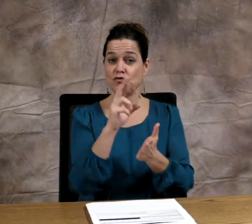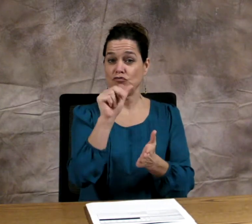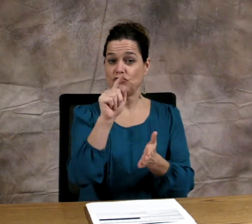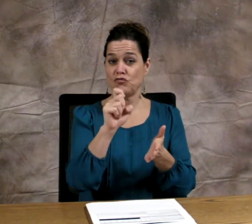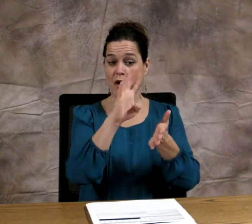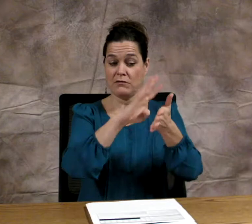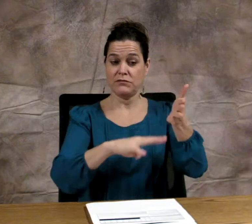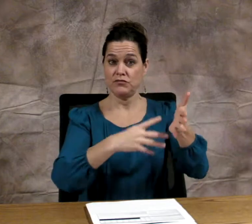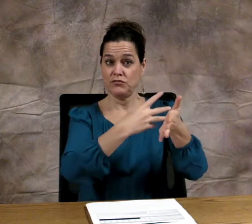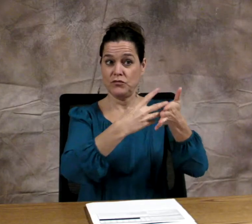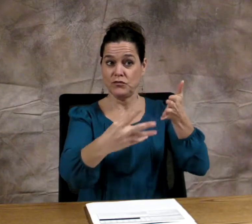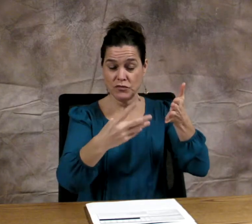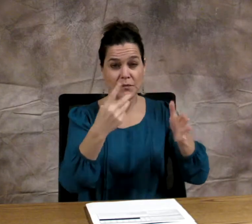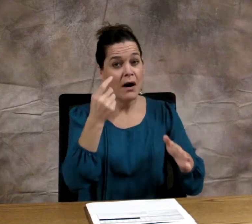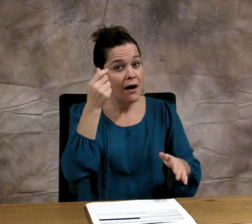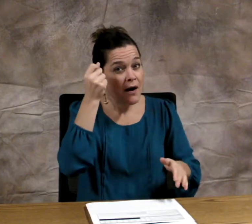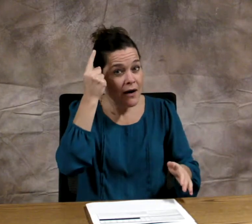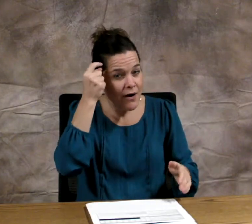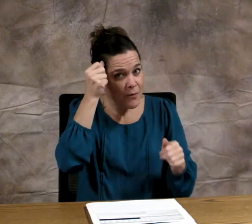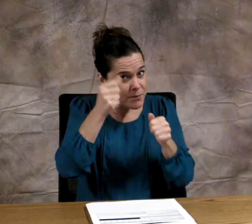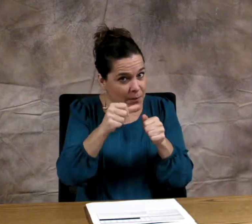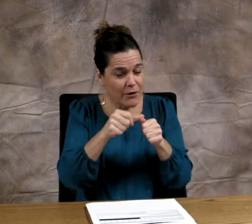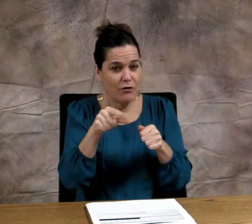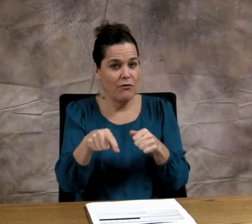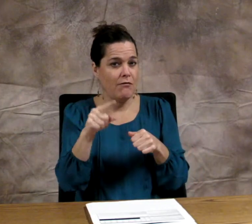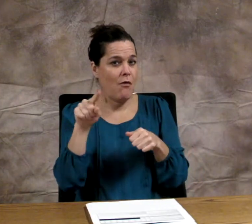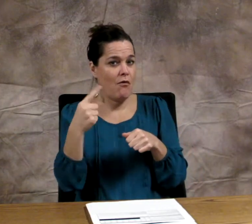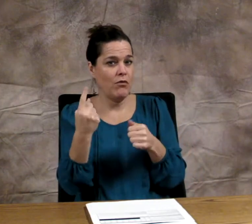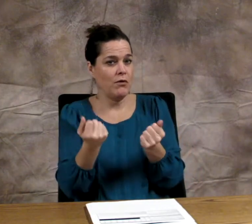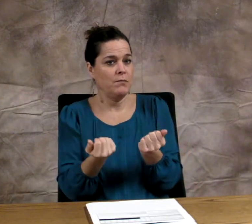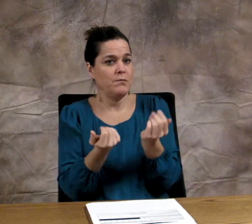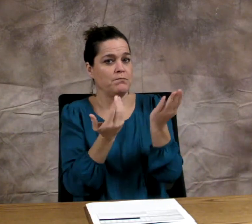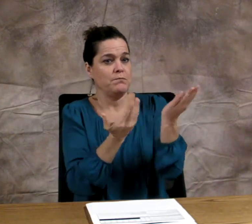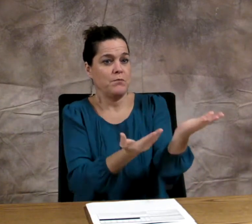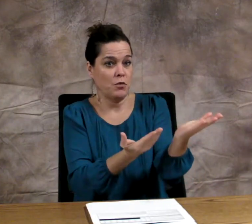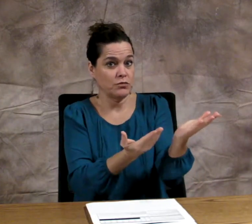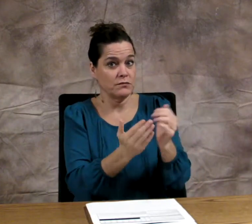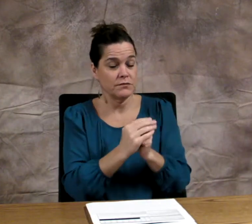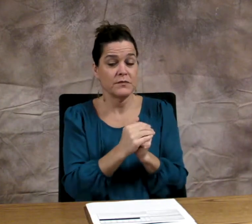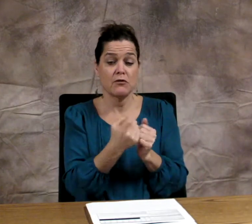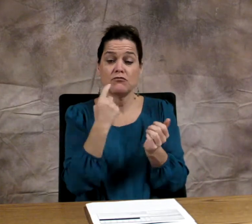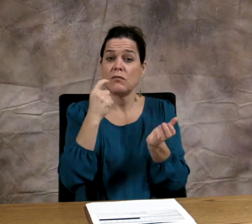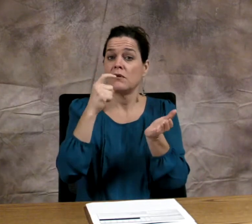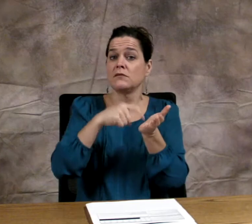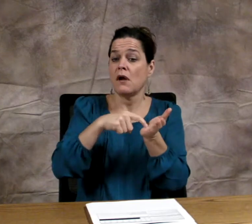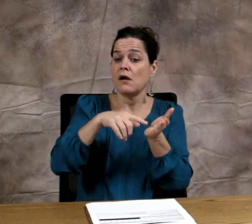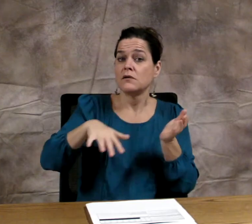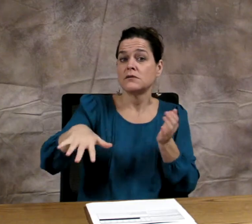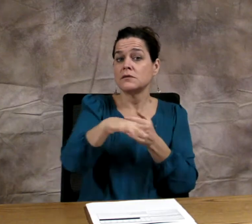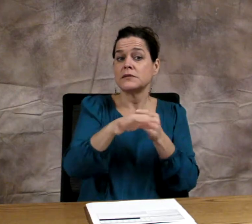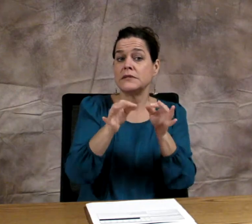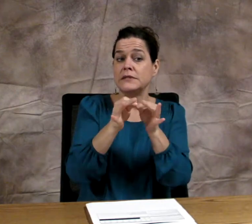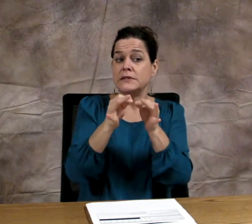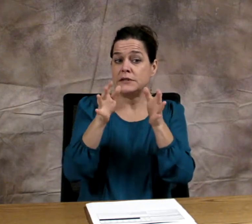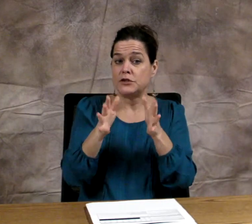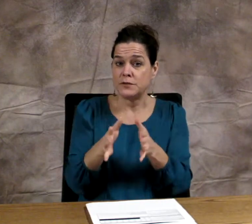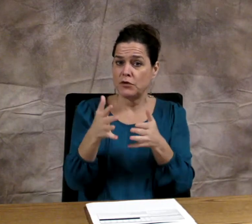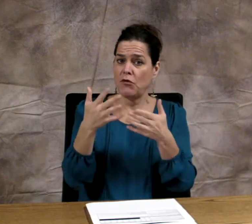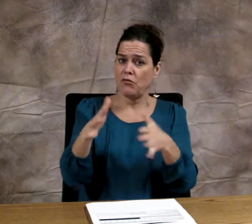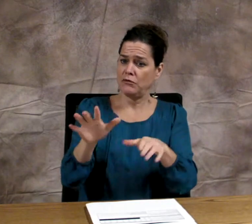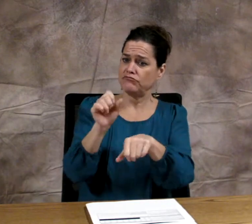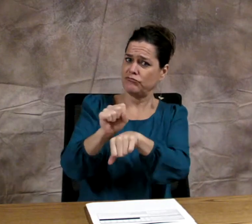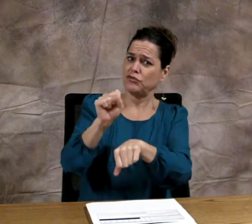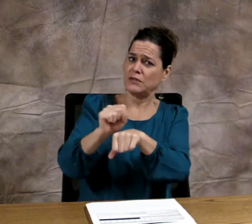This new rate structure, remember it is only proposed, recognizes those interpreters working